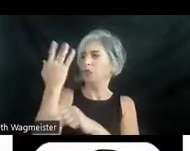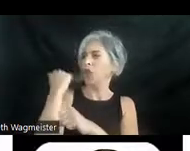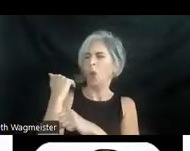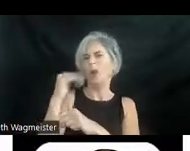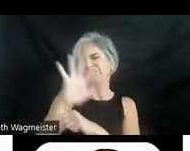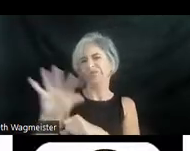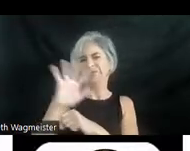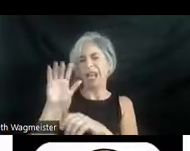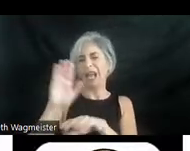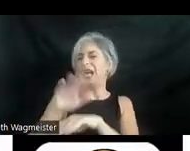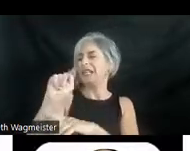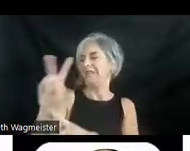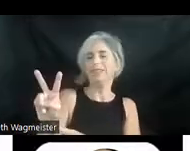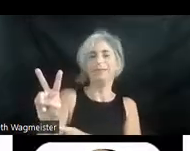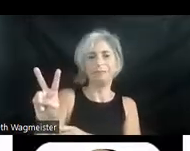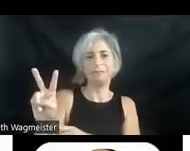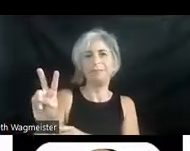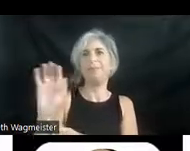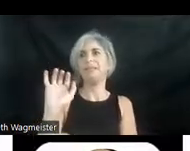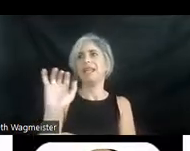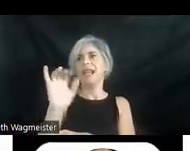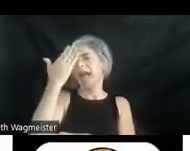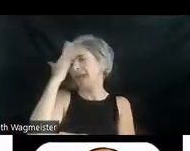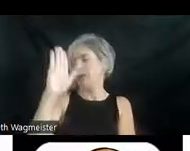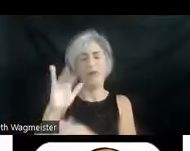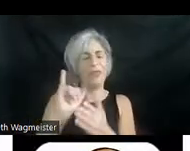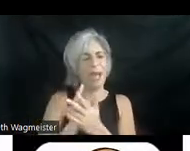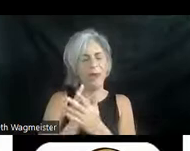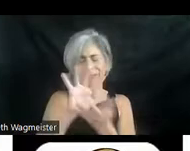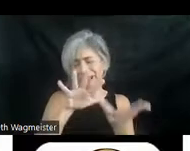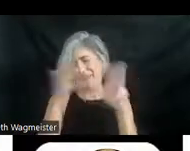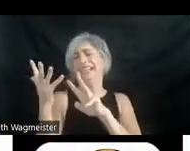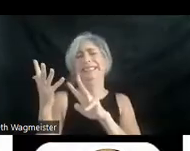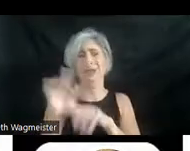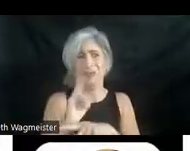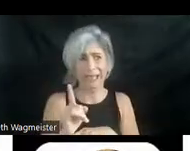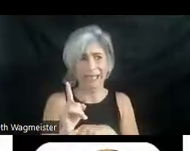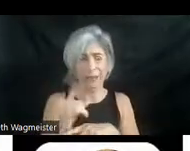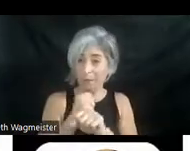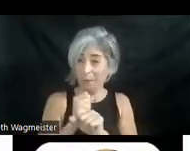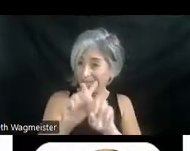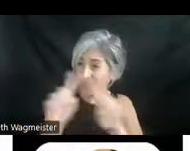television. I don't know. That was kind of a mess. Will it make any difference? I'm not